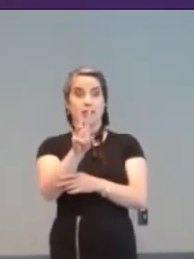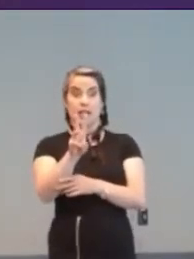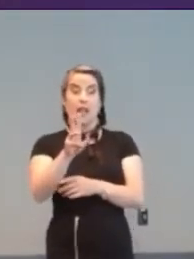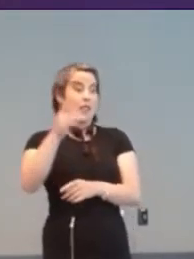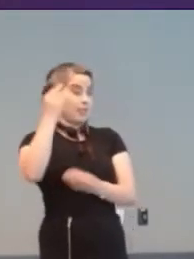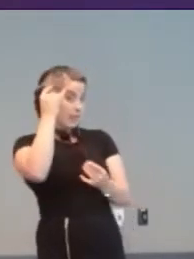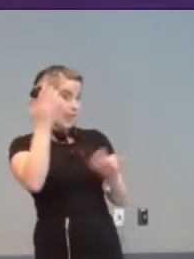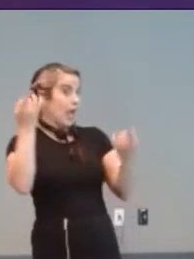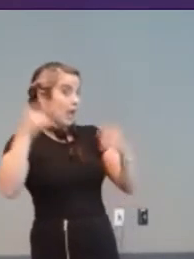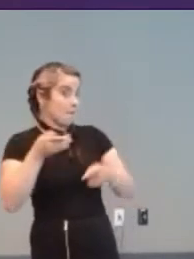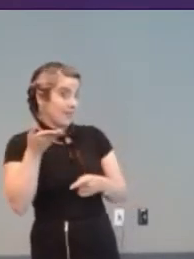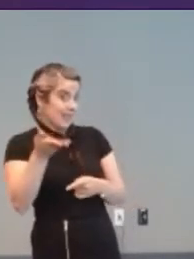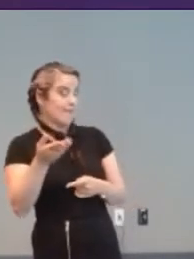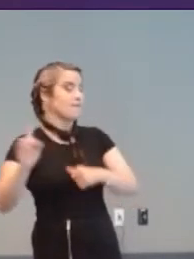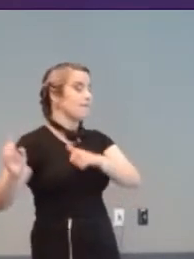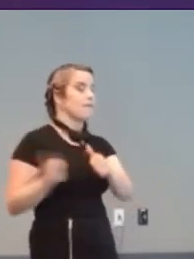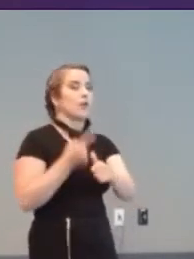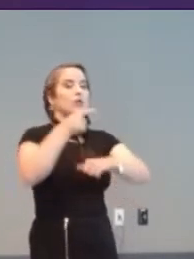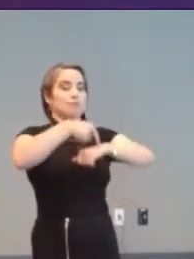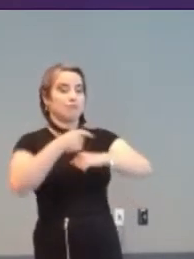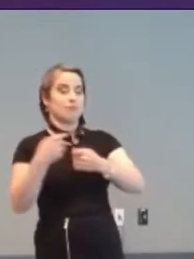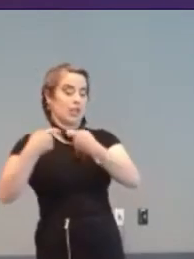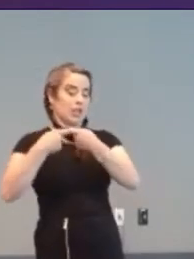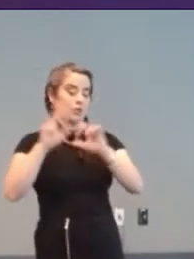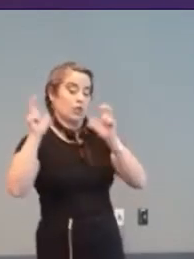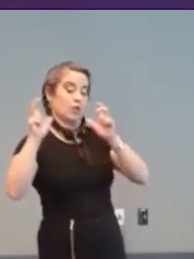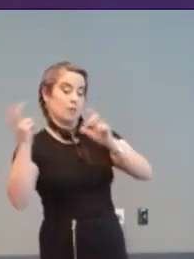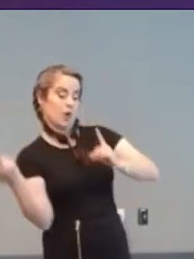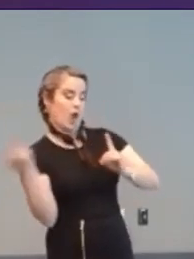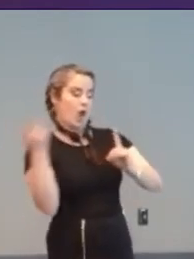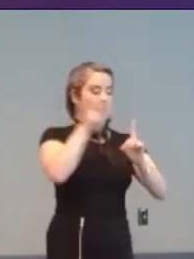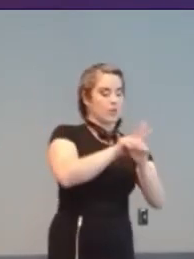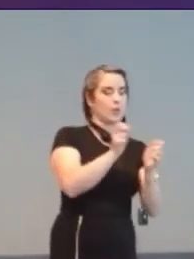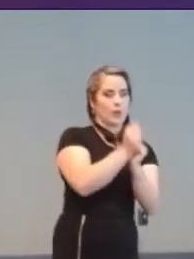electronic computer with a one-byte memory store.